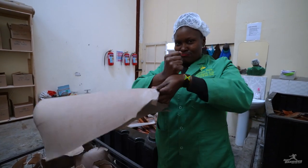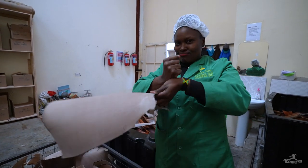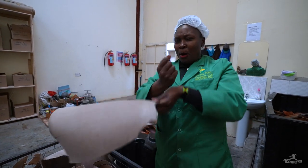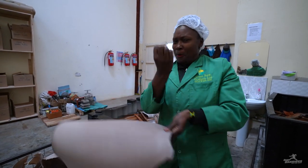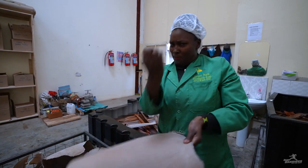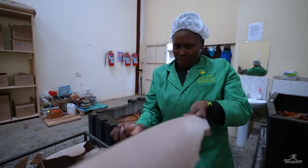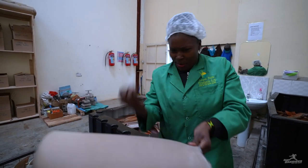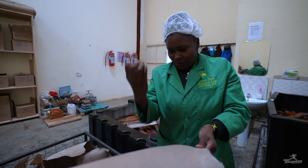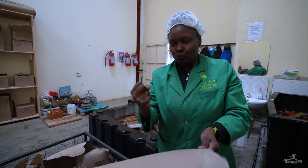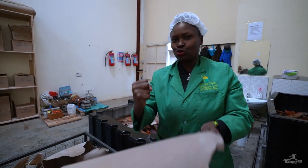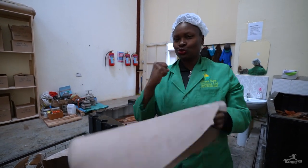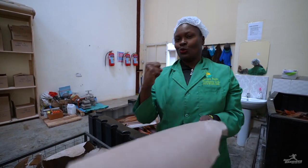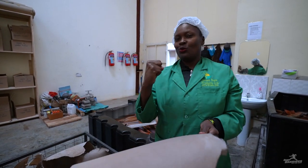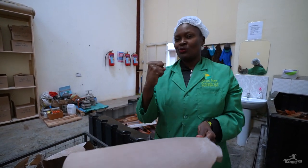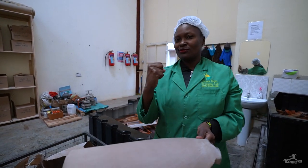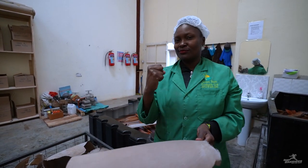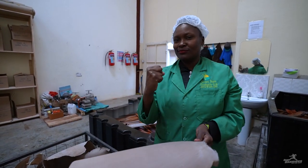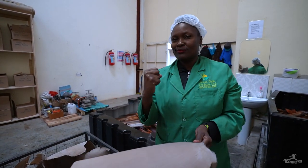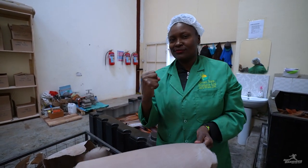to put into the boiling water. This helps make it stronger.